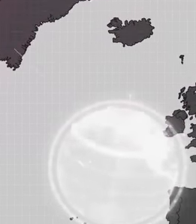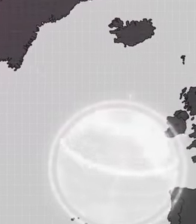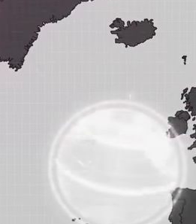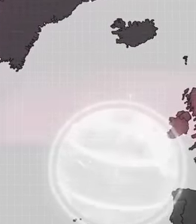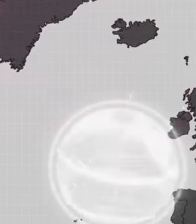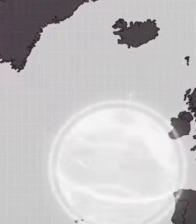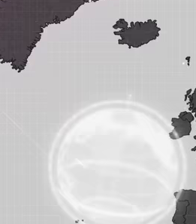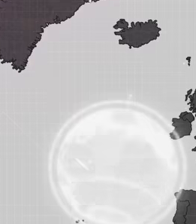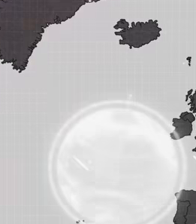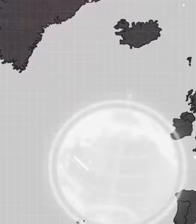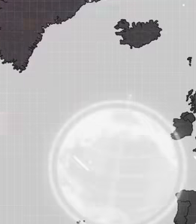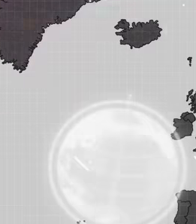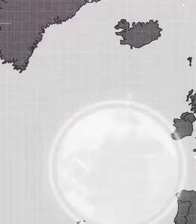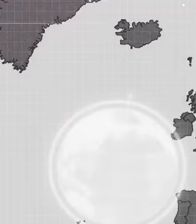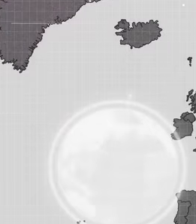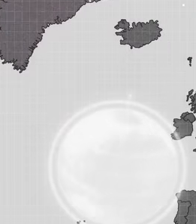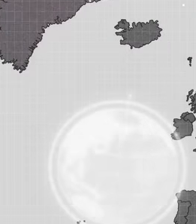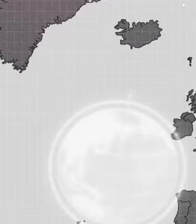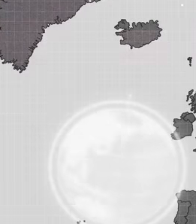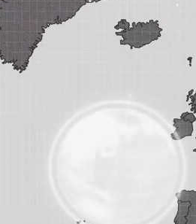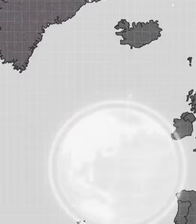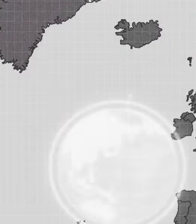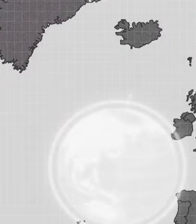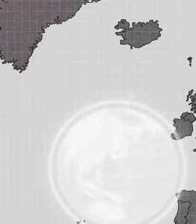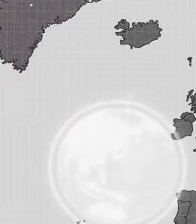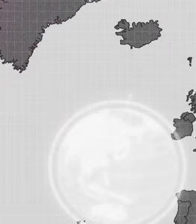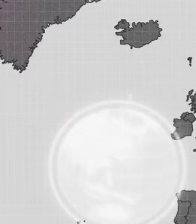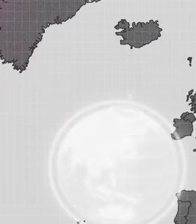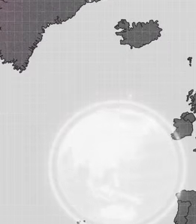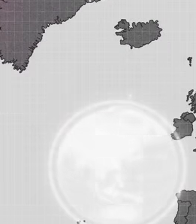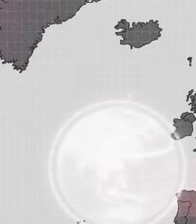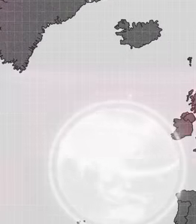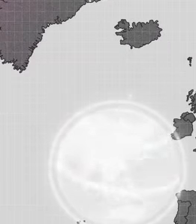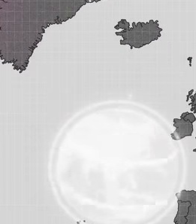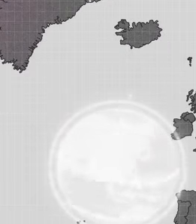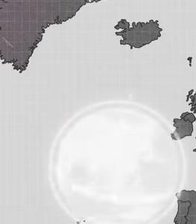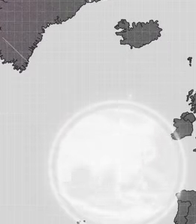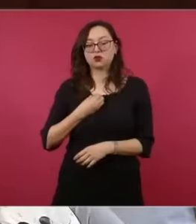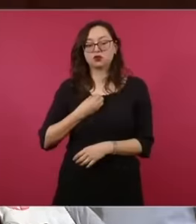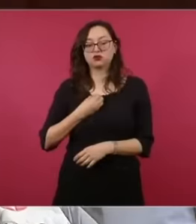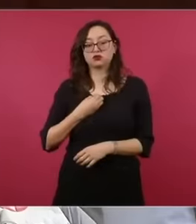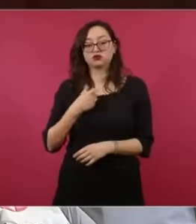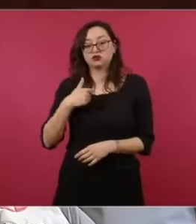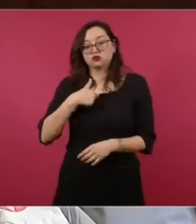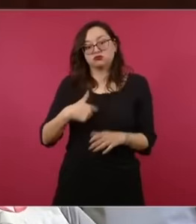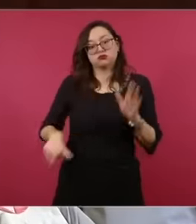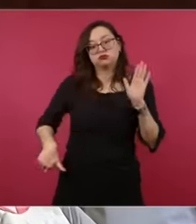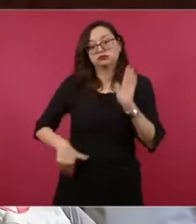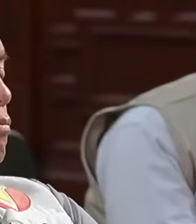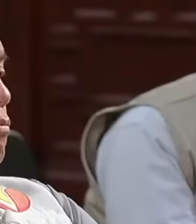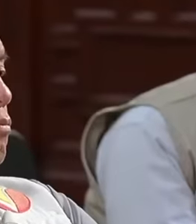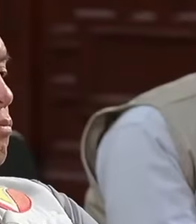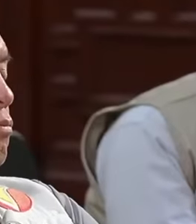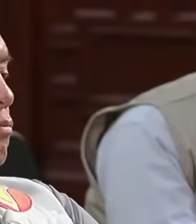more than 10 years ago. I left out of necessity. I did not leave for pleasure. I left when Mexico